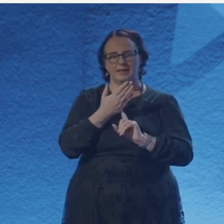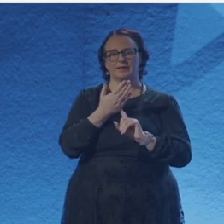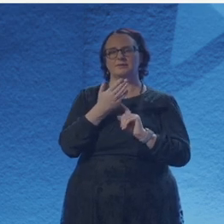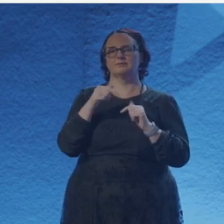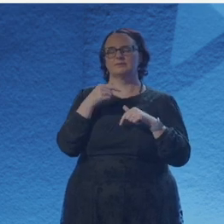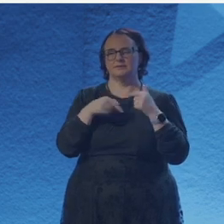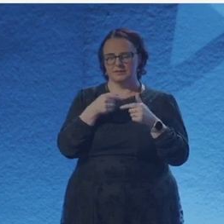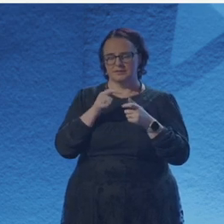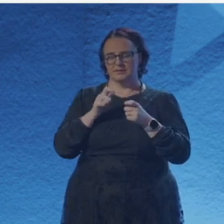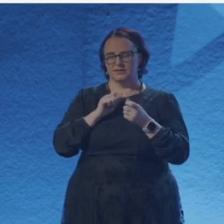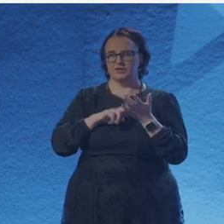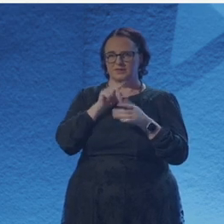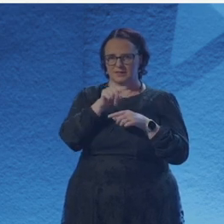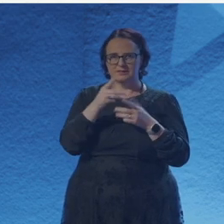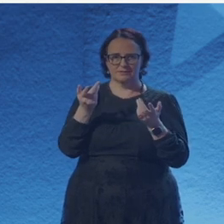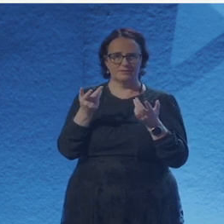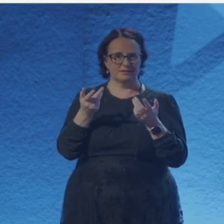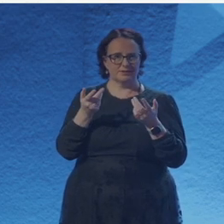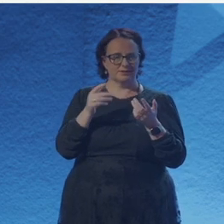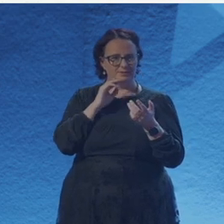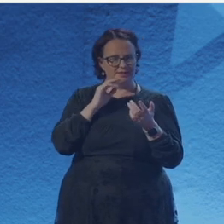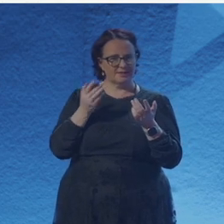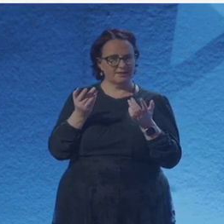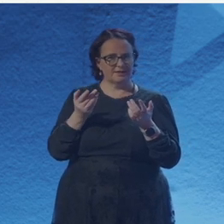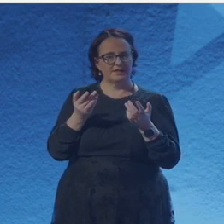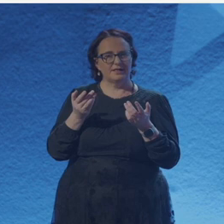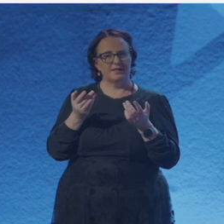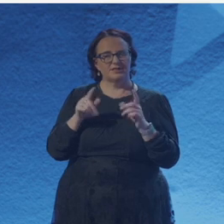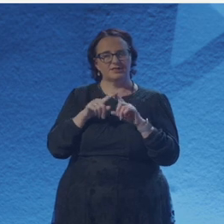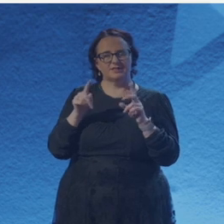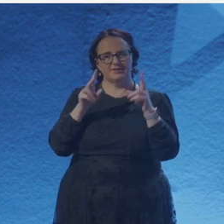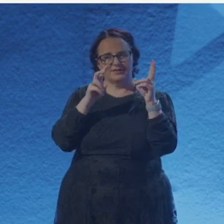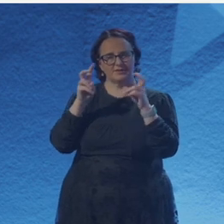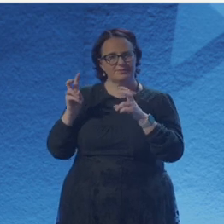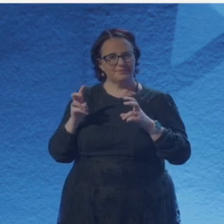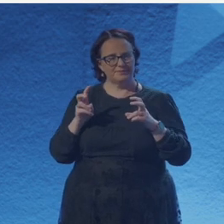And for me, are you like, I'm still learning to use all these setbacks